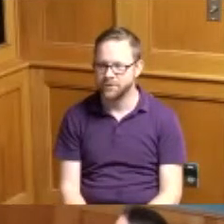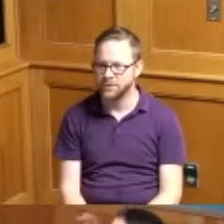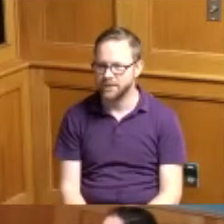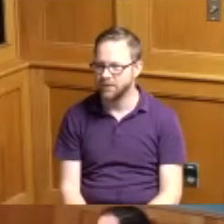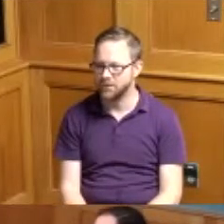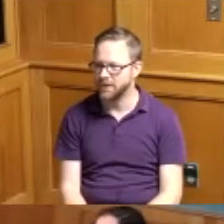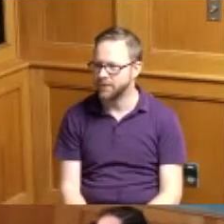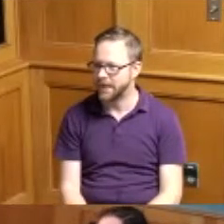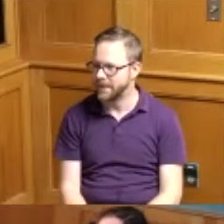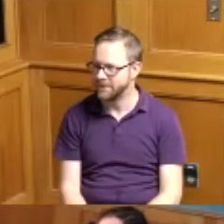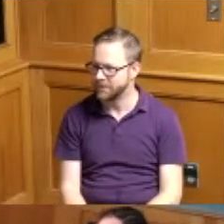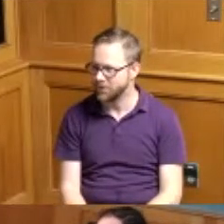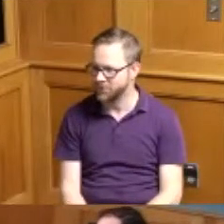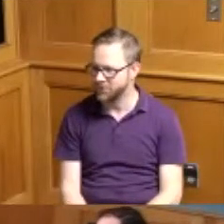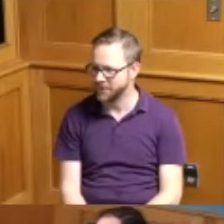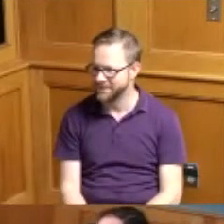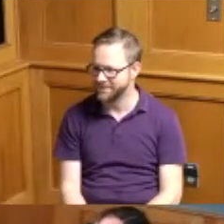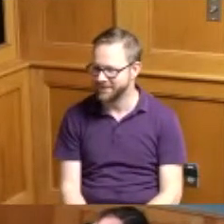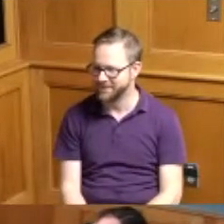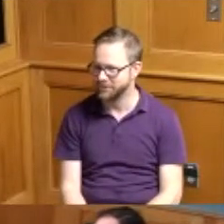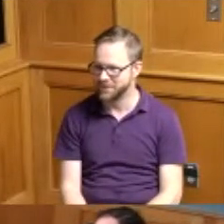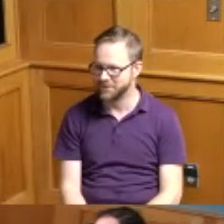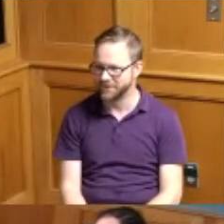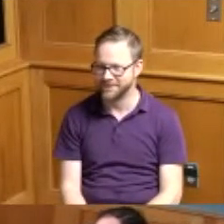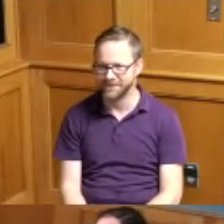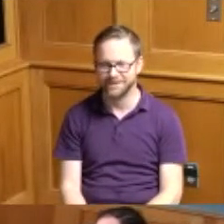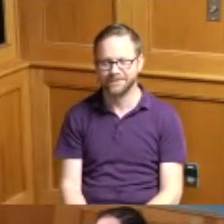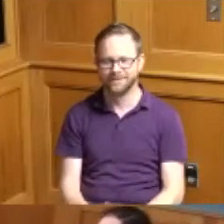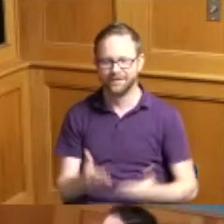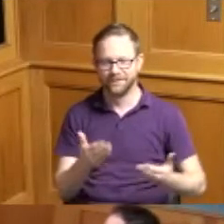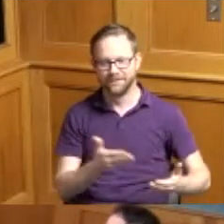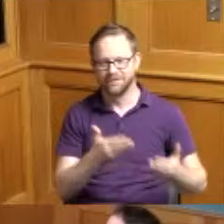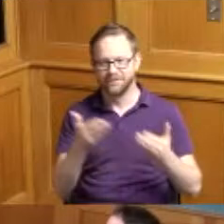I would like to make a motion to approve the minutes of the previous session second